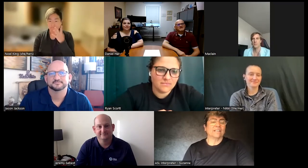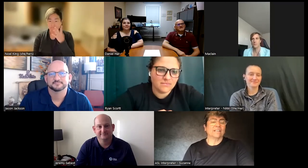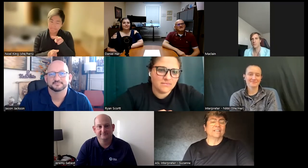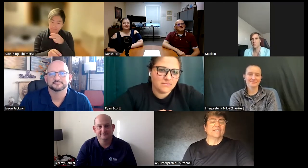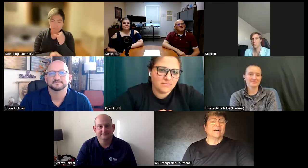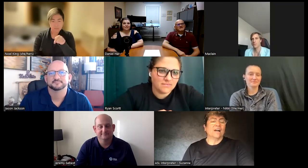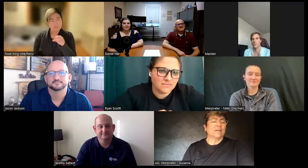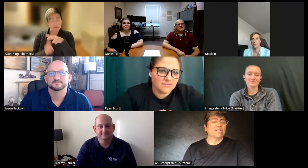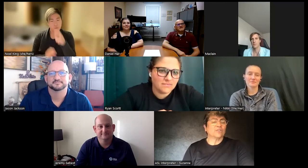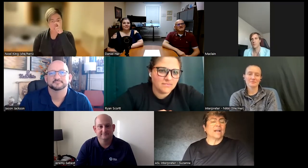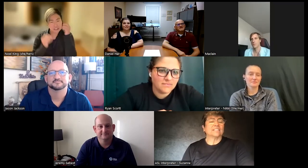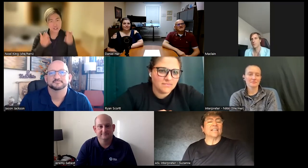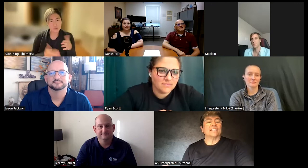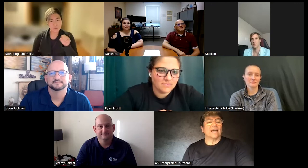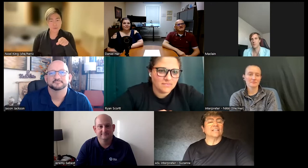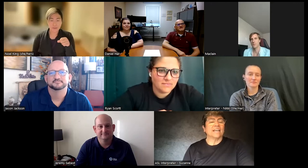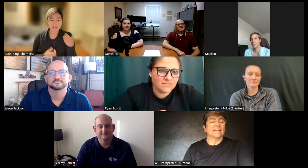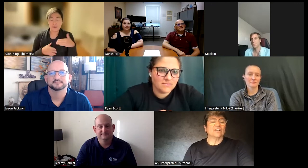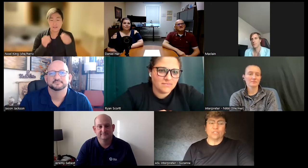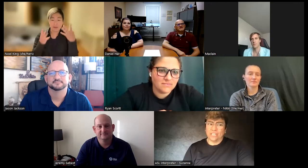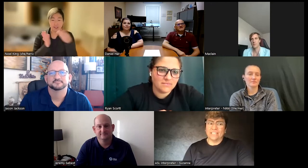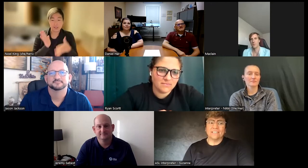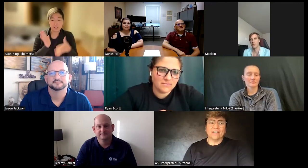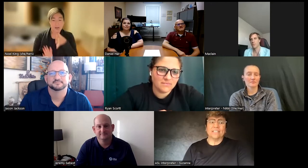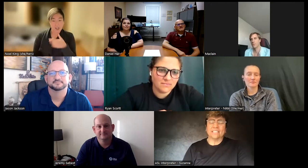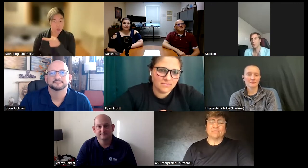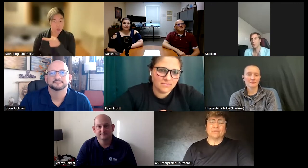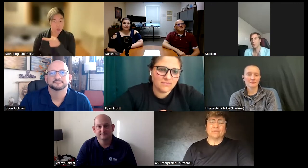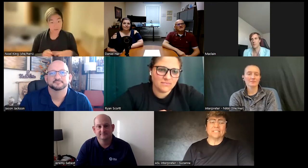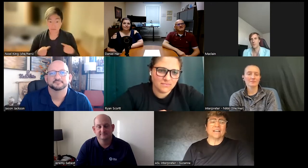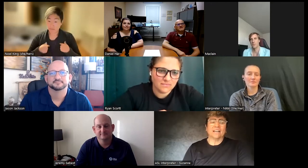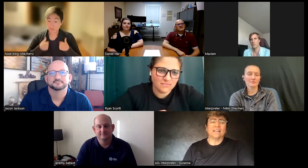and we interacted at gallaudet you know she is a very disciplined uh instructor